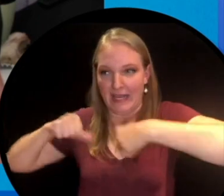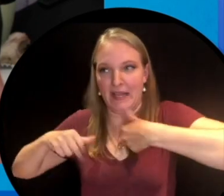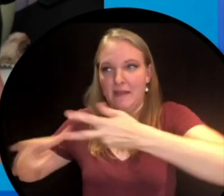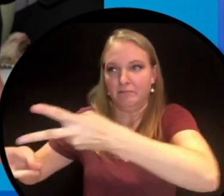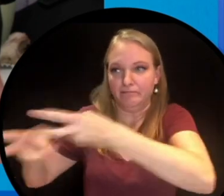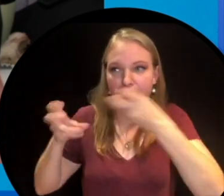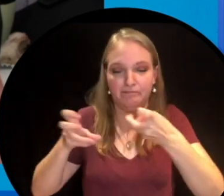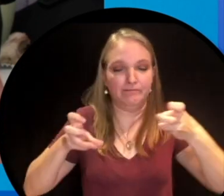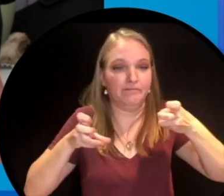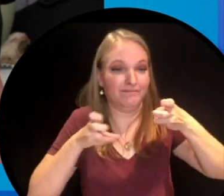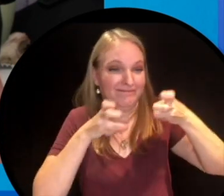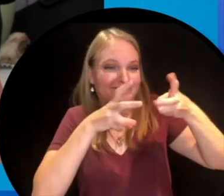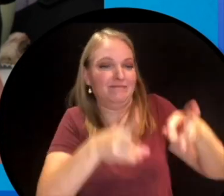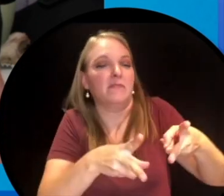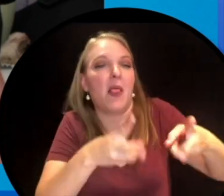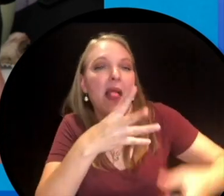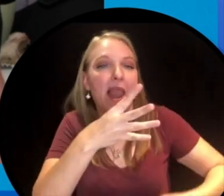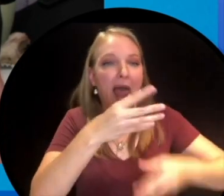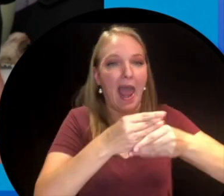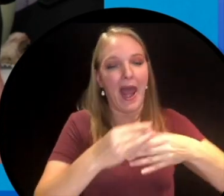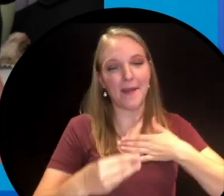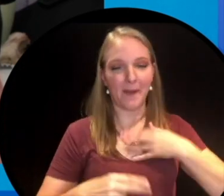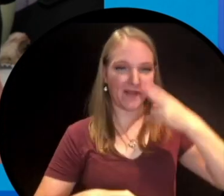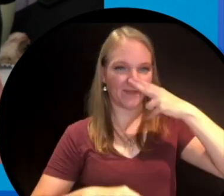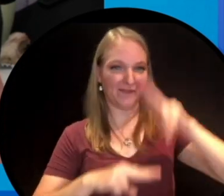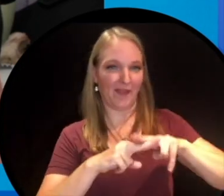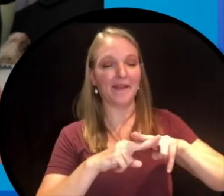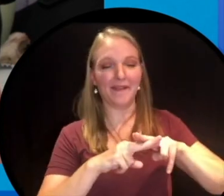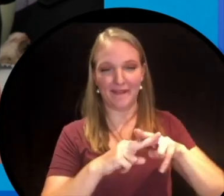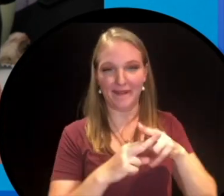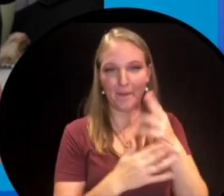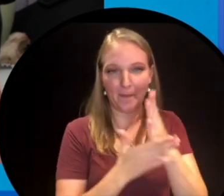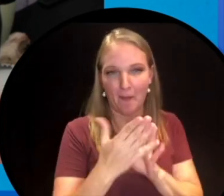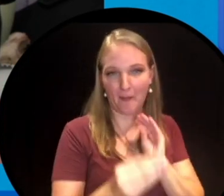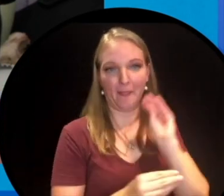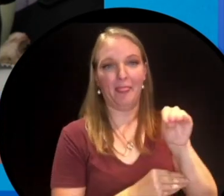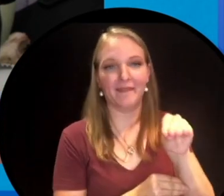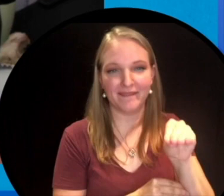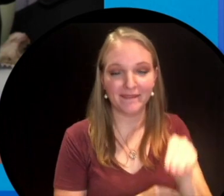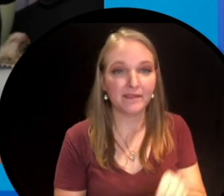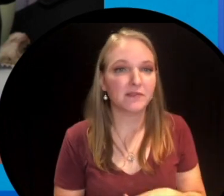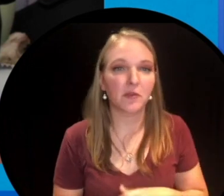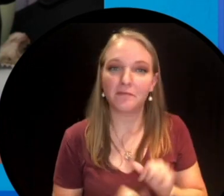books is pretty much pulled from real life science and then I kind of added my fun little spin to it.